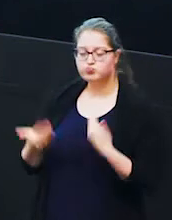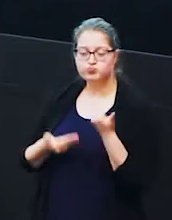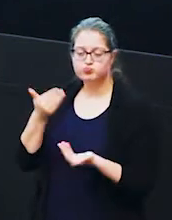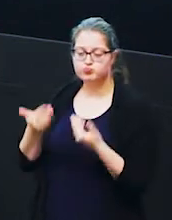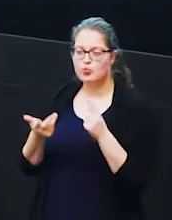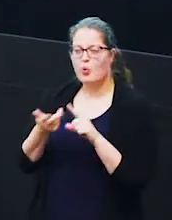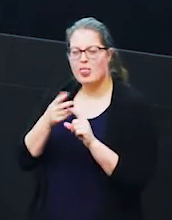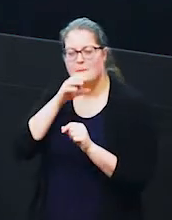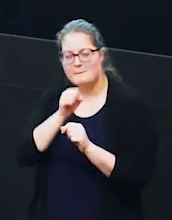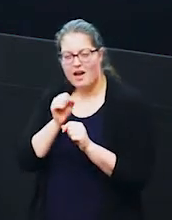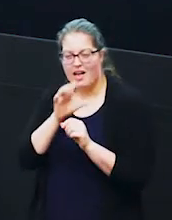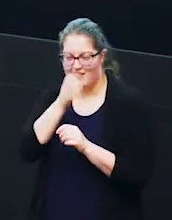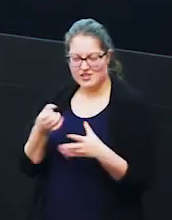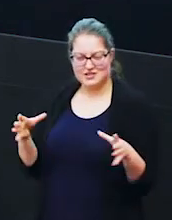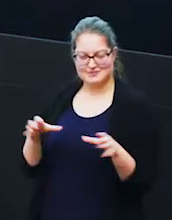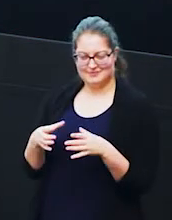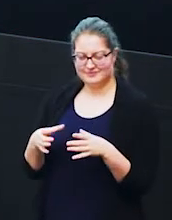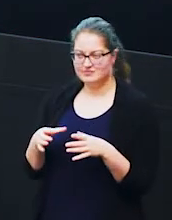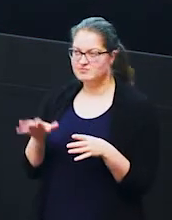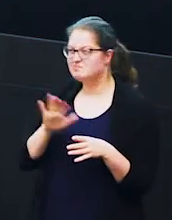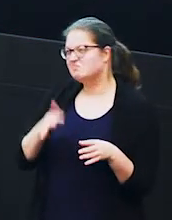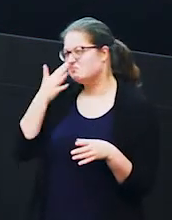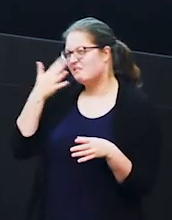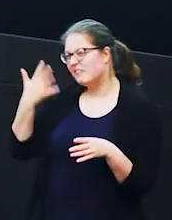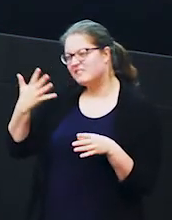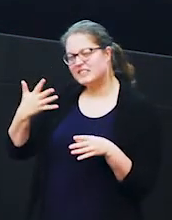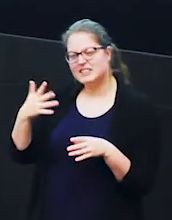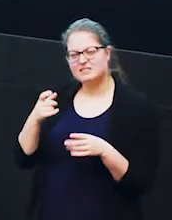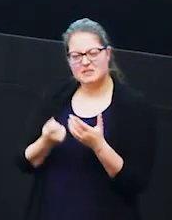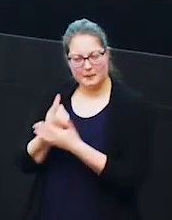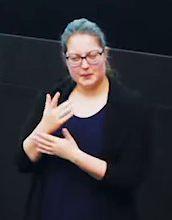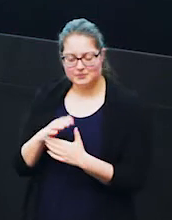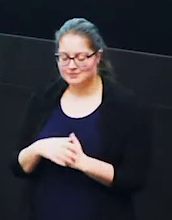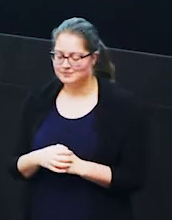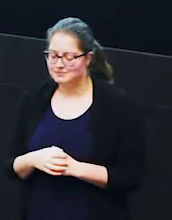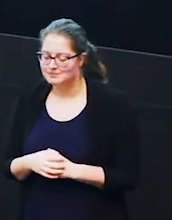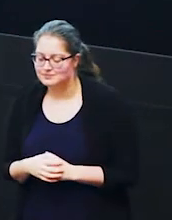male elephants as well and that happens about 15 years old so you'll see in this family group